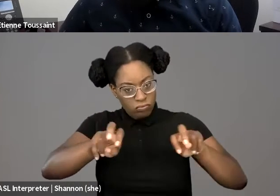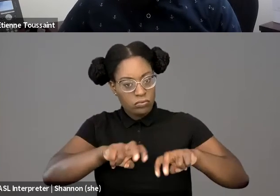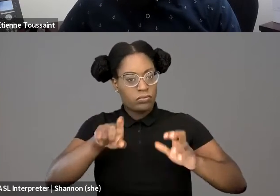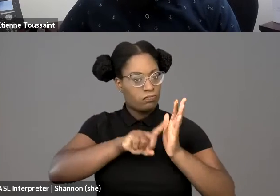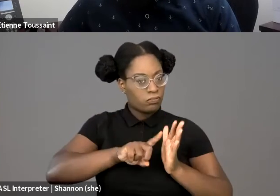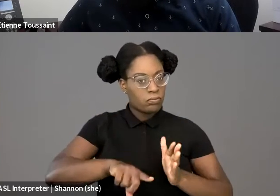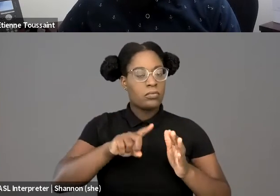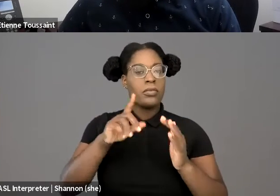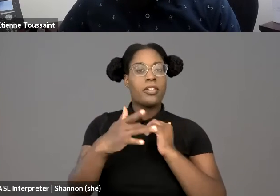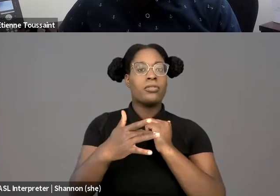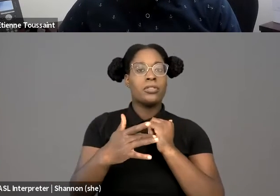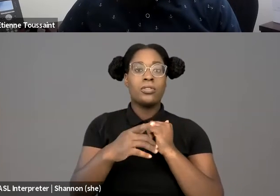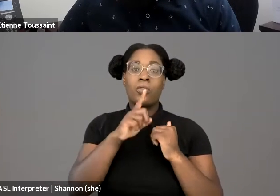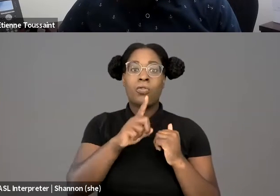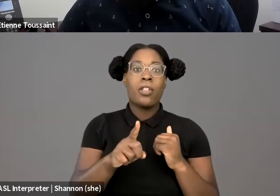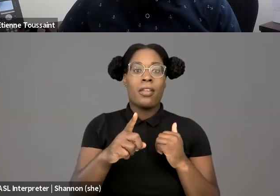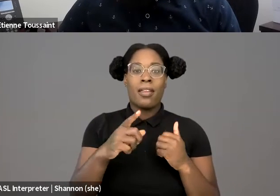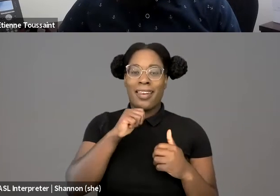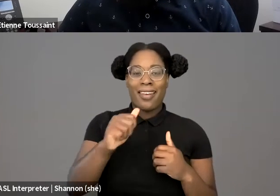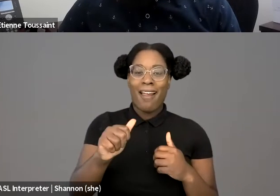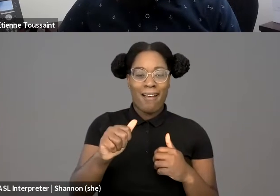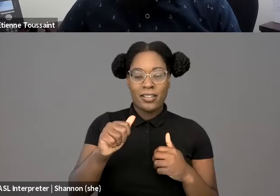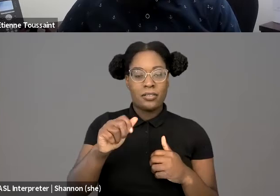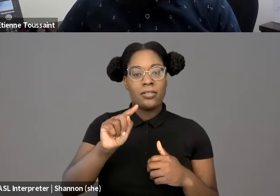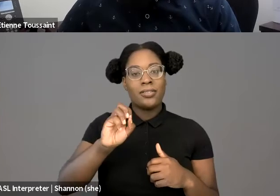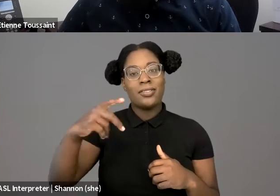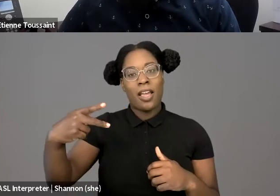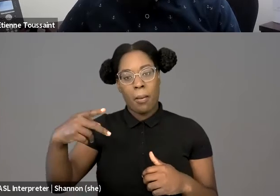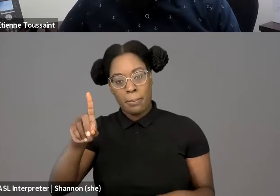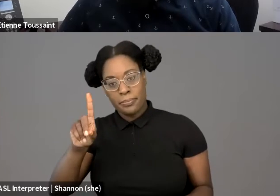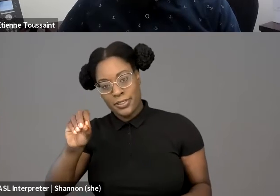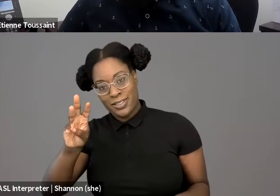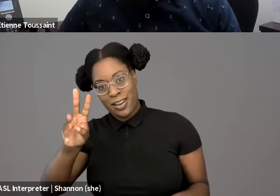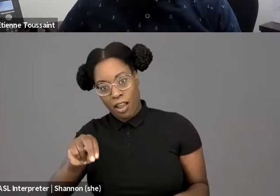rather than a top-down approach. It's about imagining the benefits that will flow,